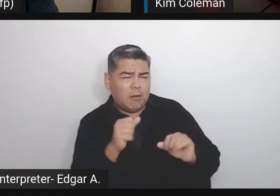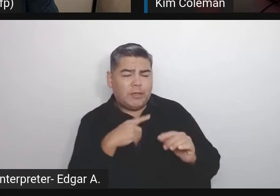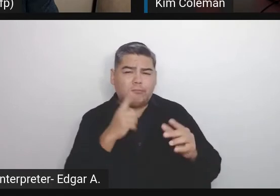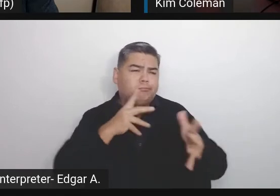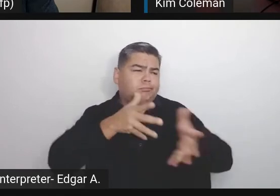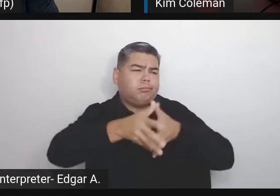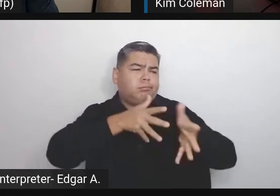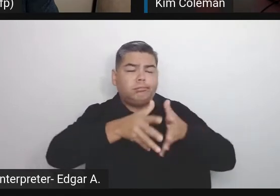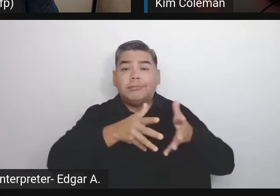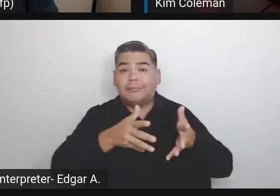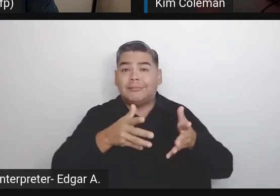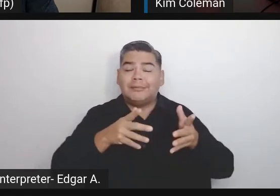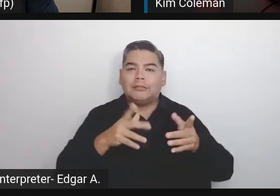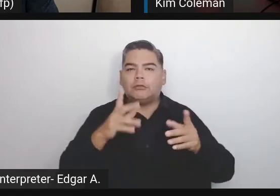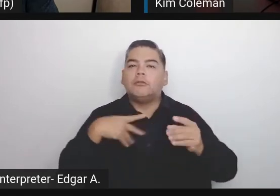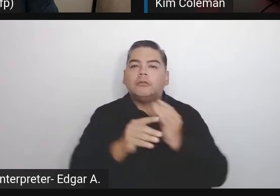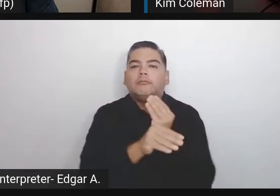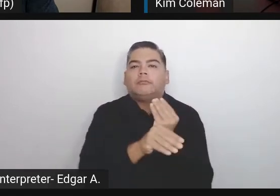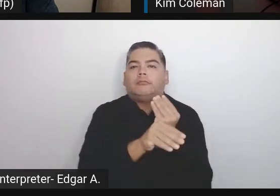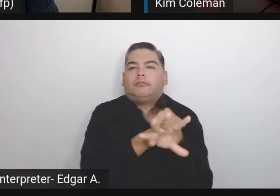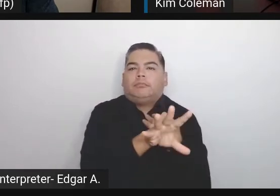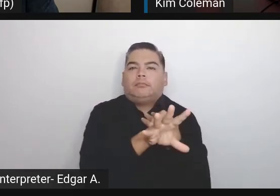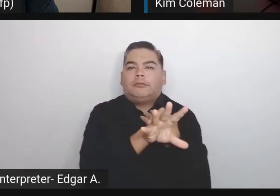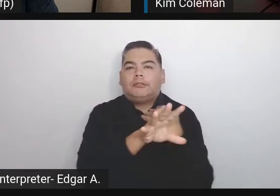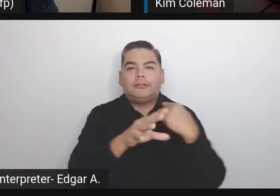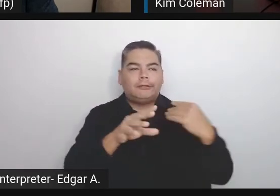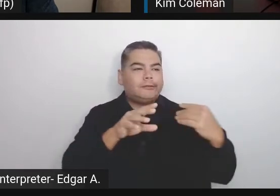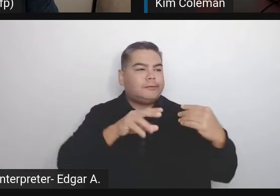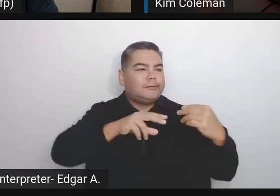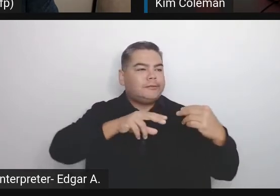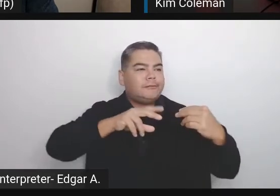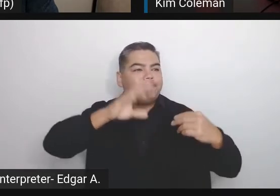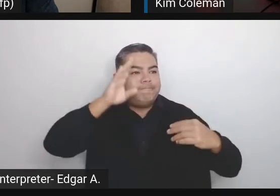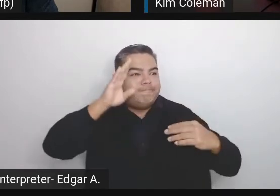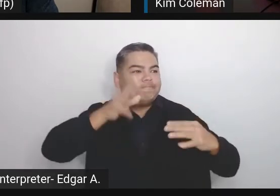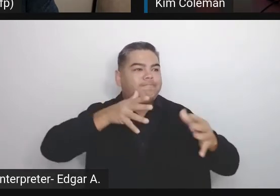with virtual meetups, so I guess that's a way to meet some people and get to know things.